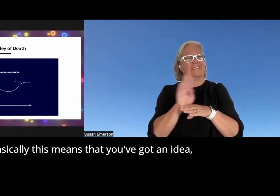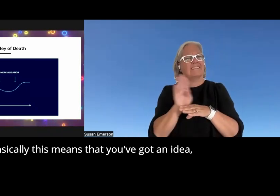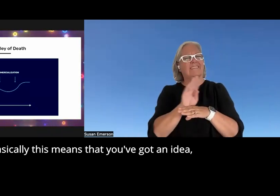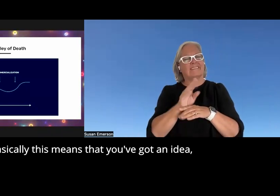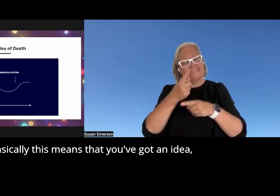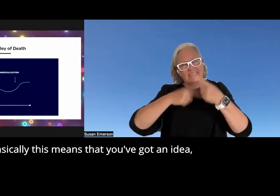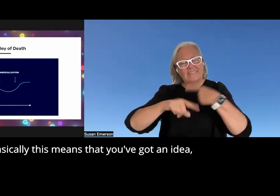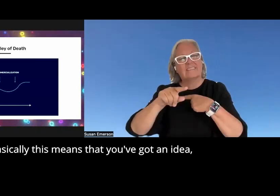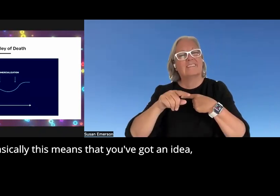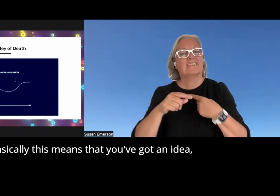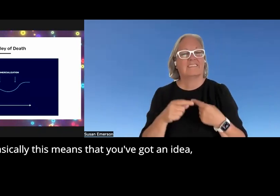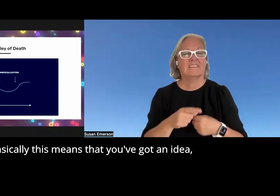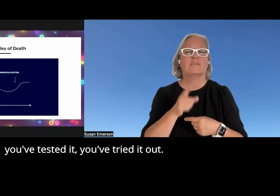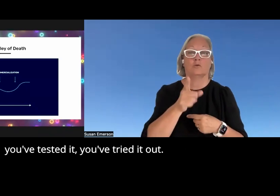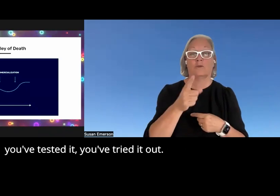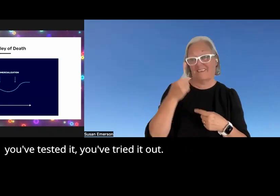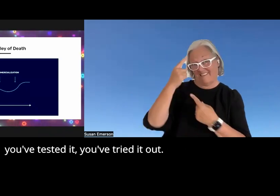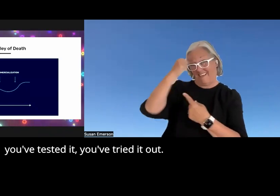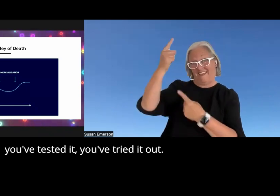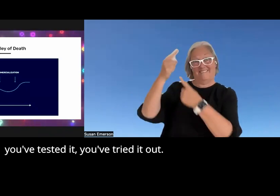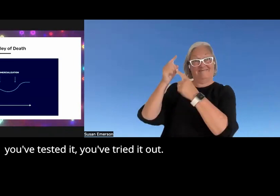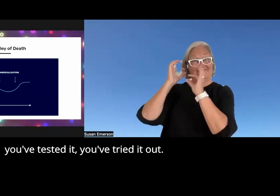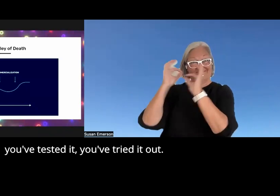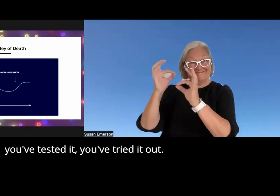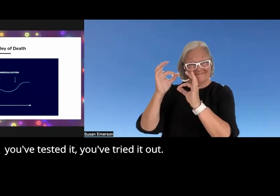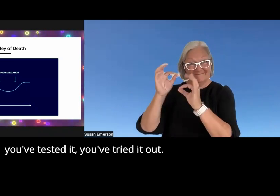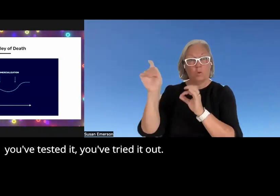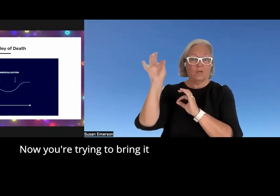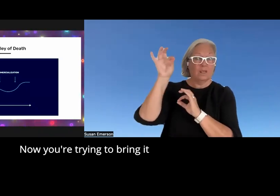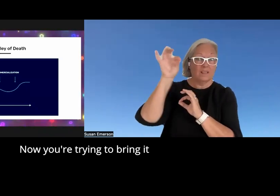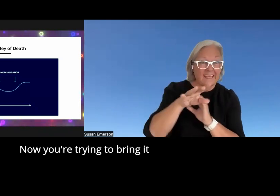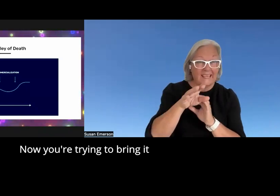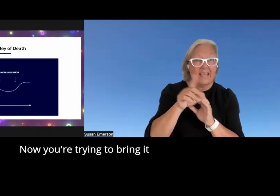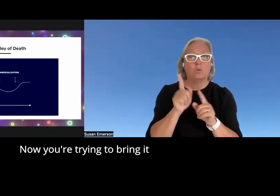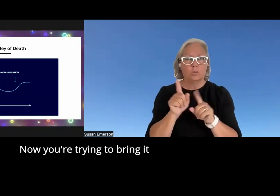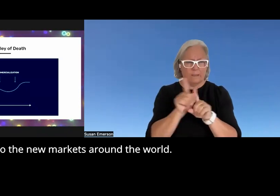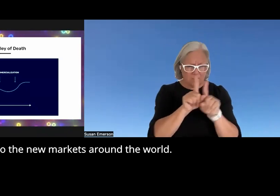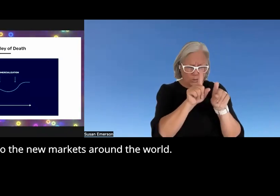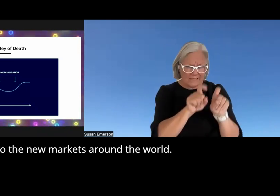that you've got an idea you've tested it you've tried it out now you're trying to bring it to New